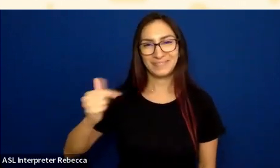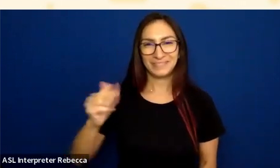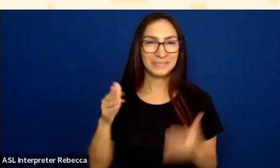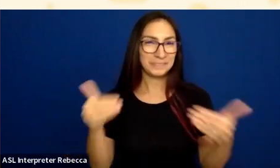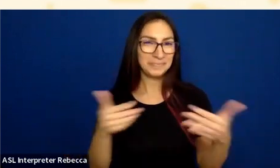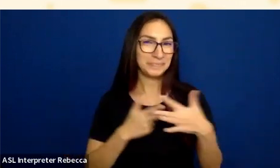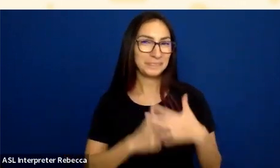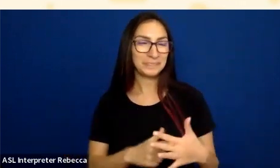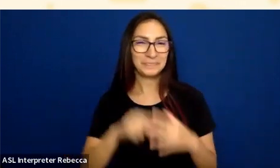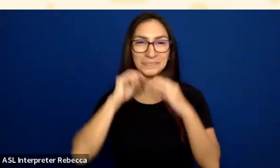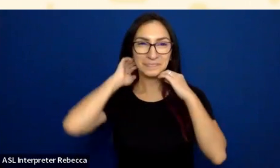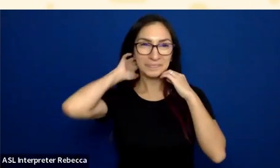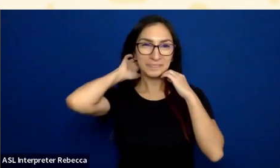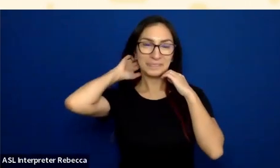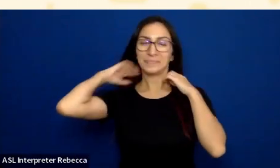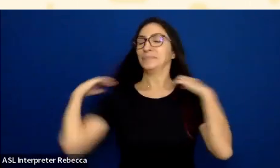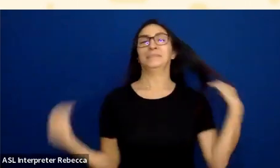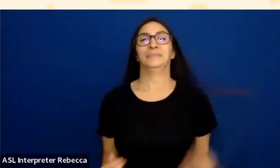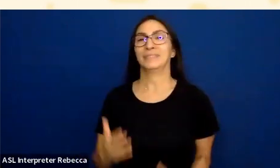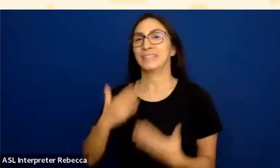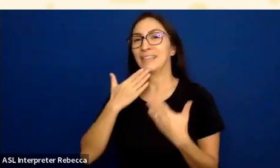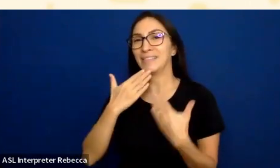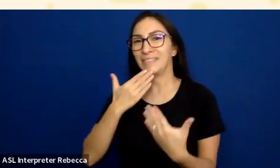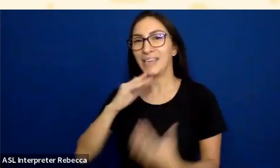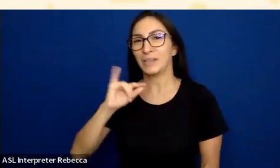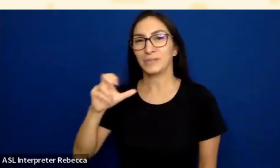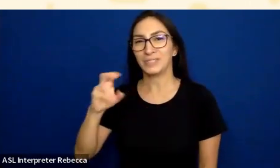Great. Thank you, Jason, for your intro, I'm going to get my screen share going here.